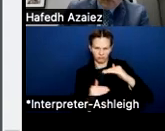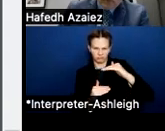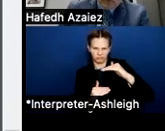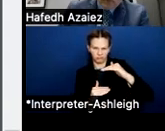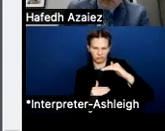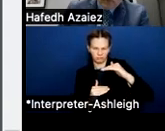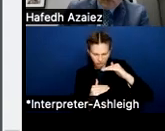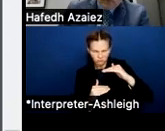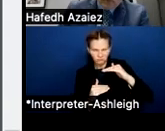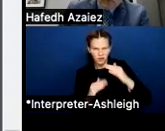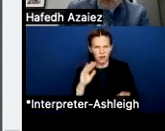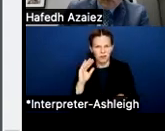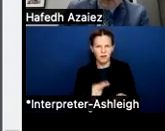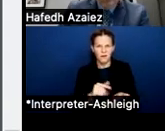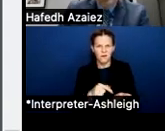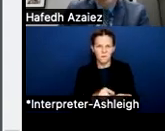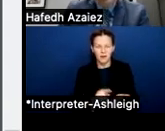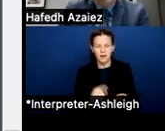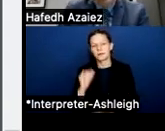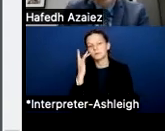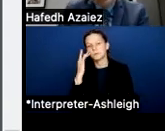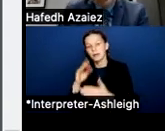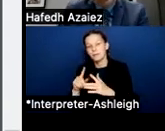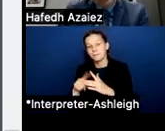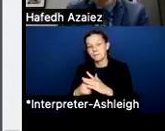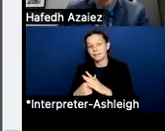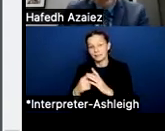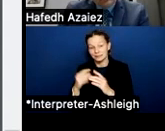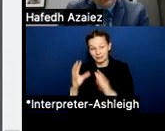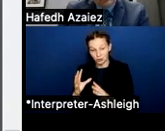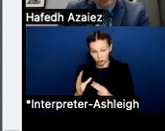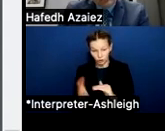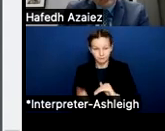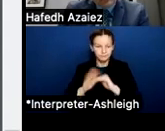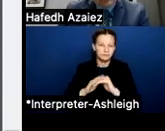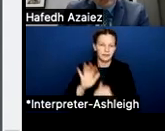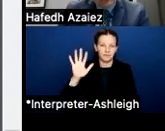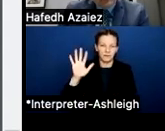to move our beginning teacher salary from $50,250 up to $53,000.